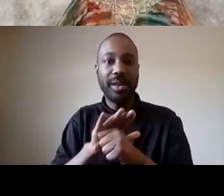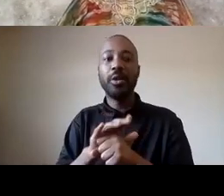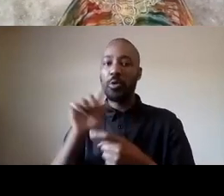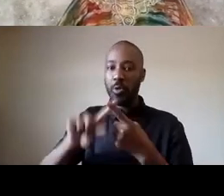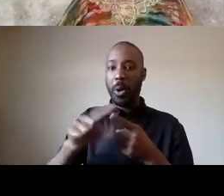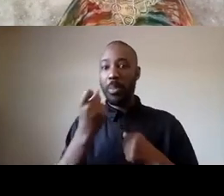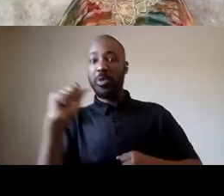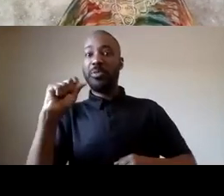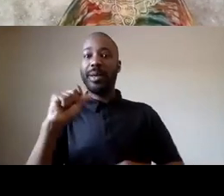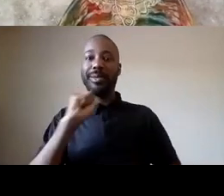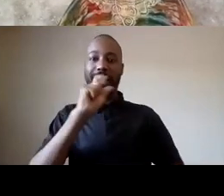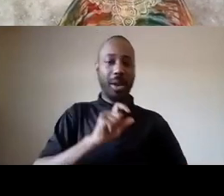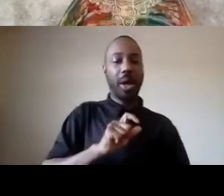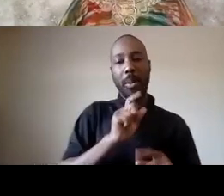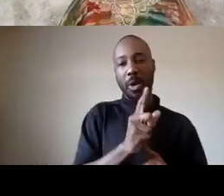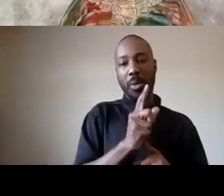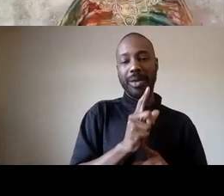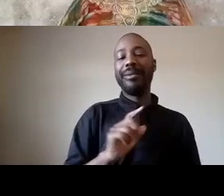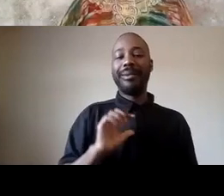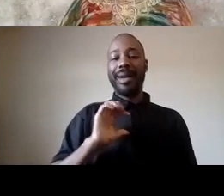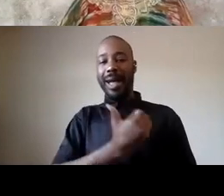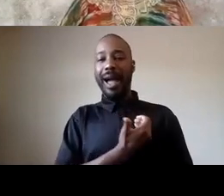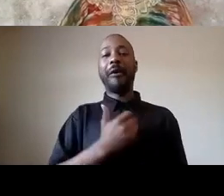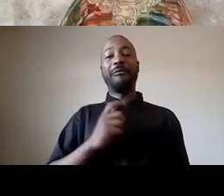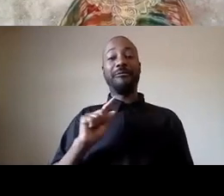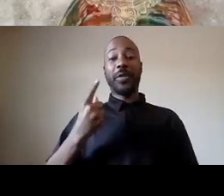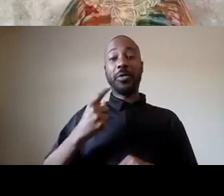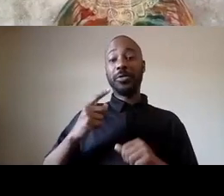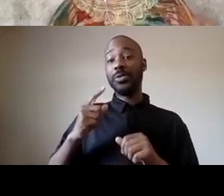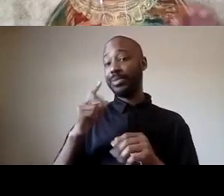name that we gave ourselves was justice for trayvon martin los angeles but you